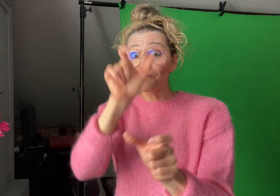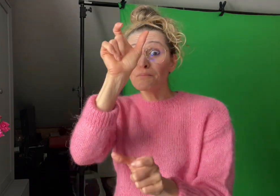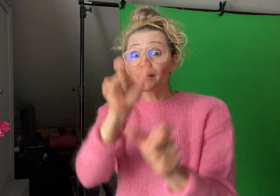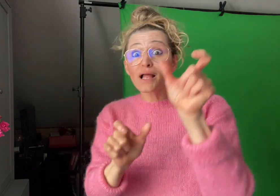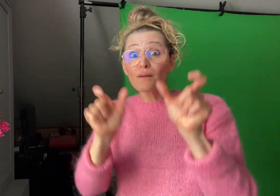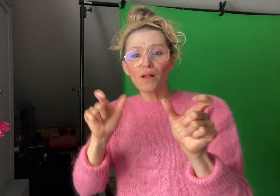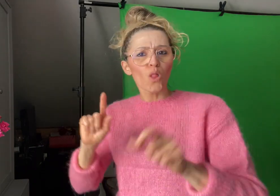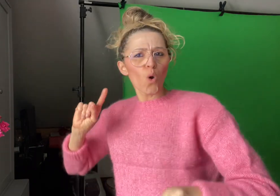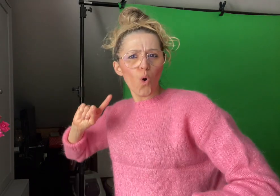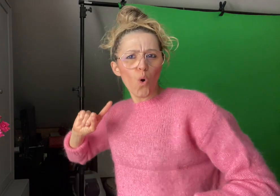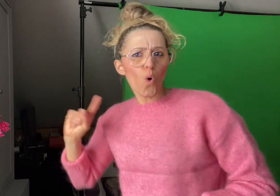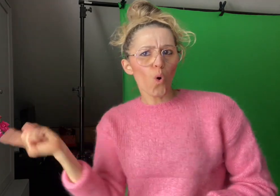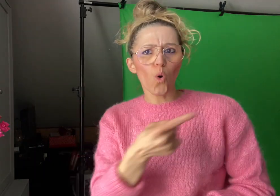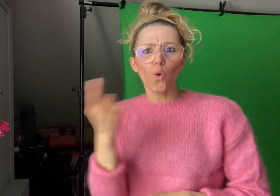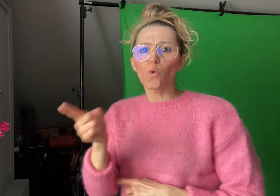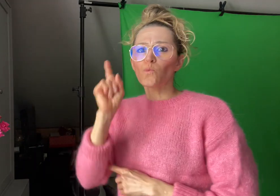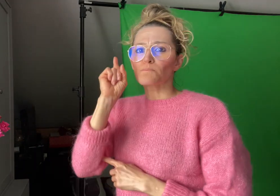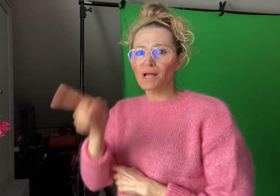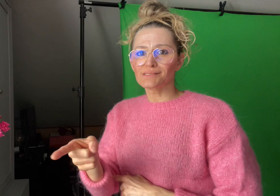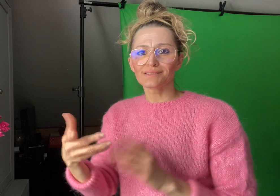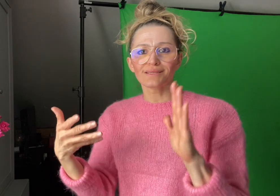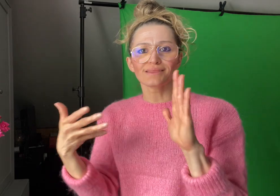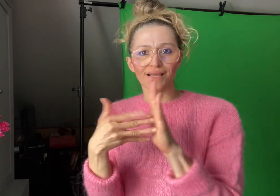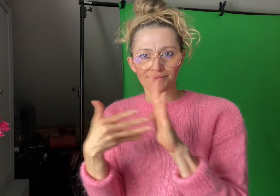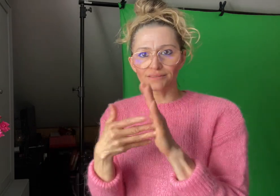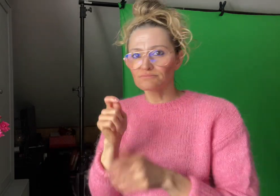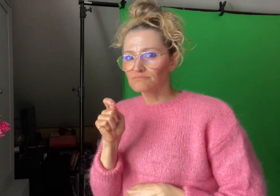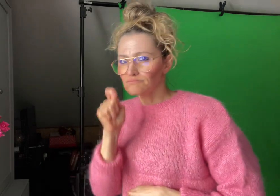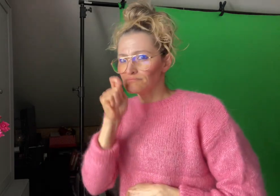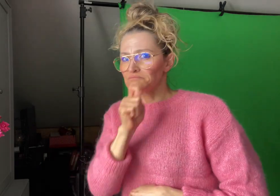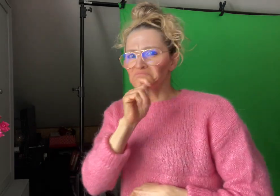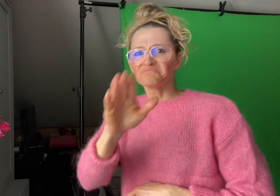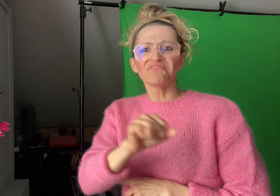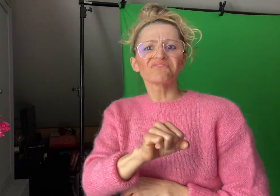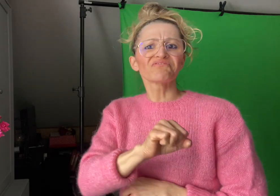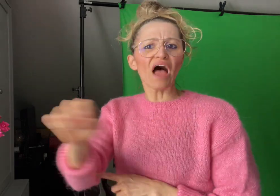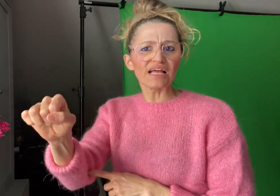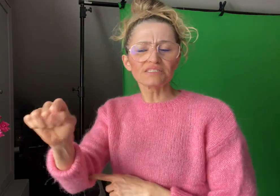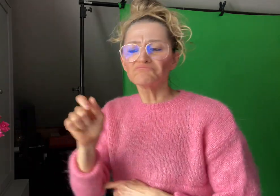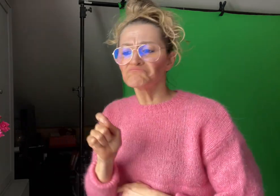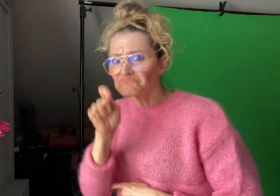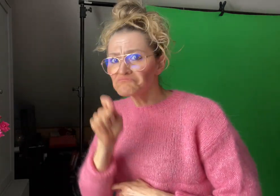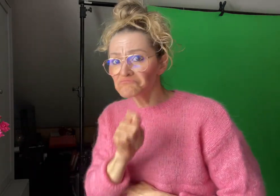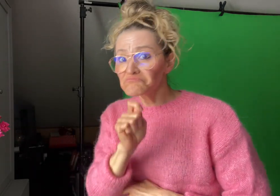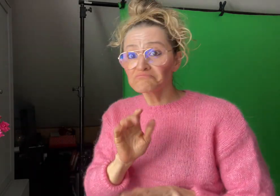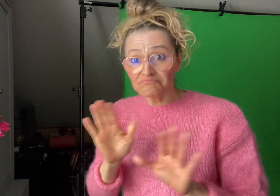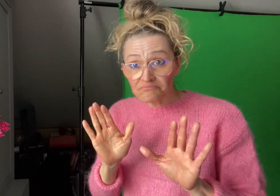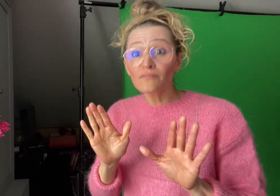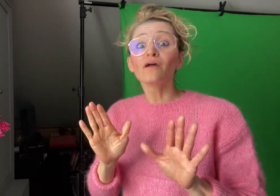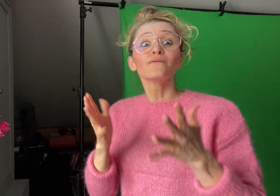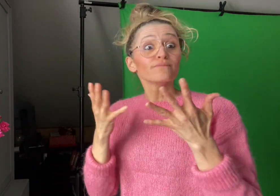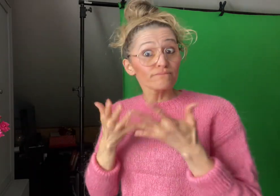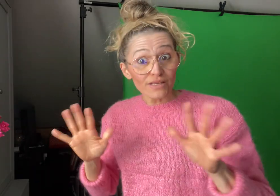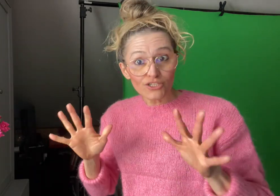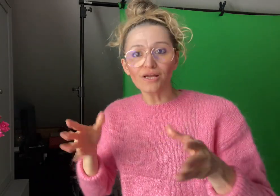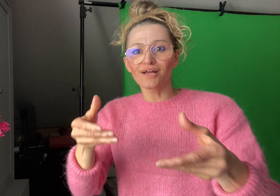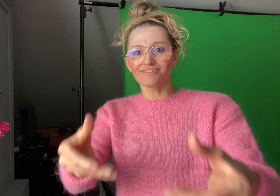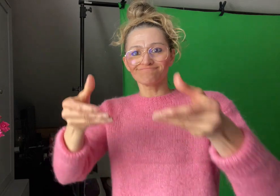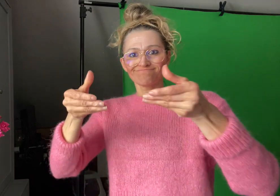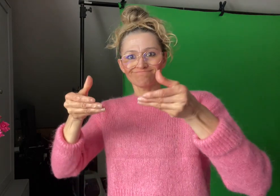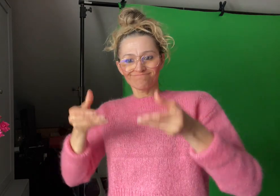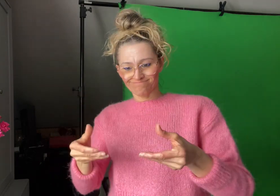to Caxias do Sul, everyone will be tested with a Rapid Antigen test.